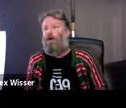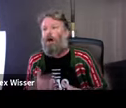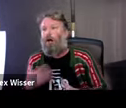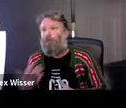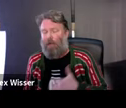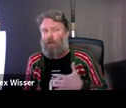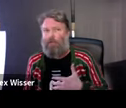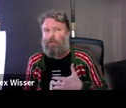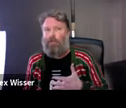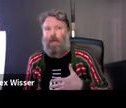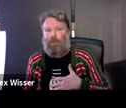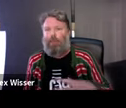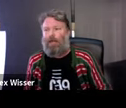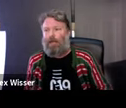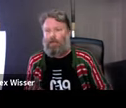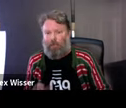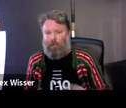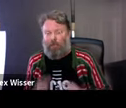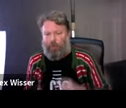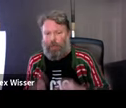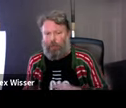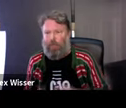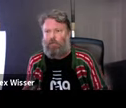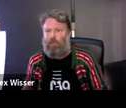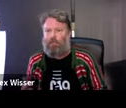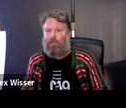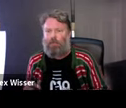things that made the very happy. Through that process, that's